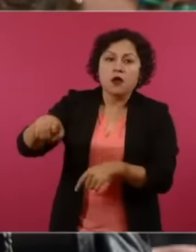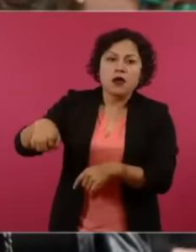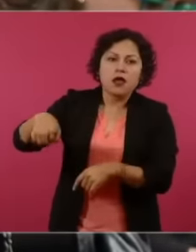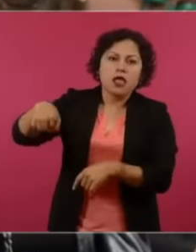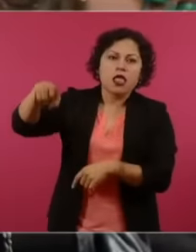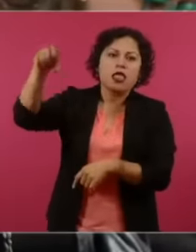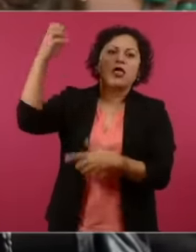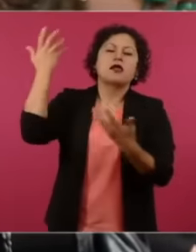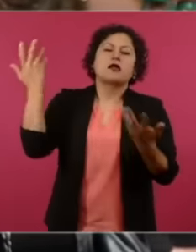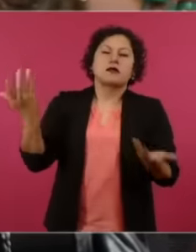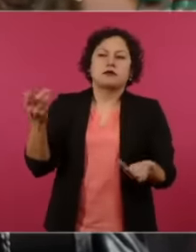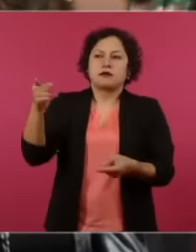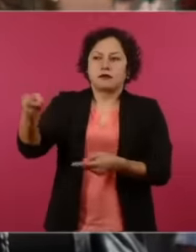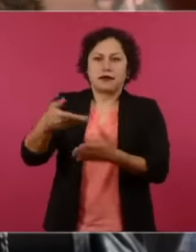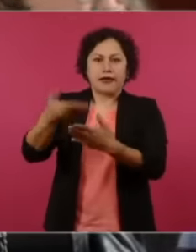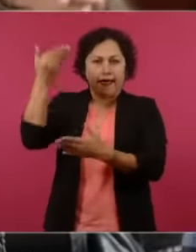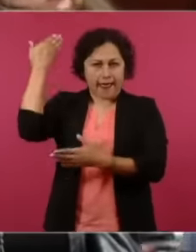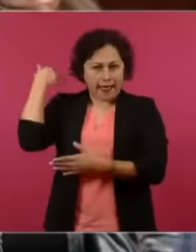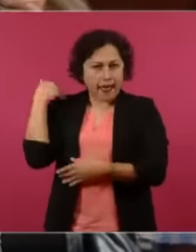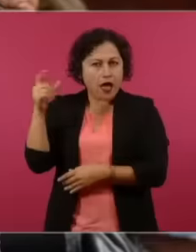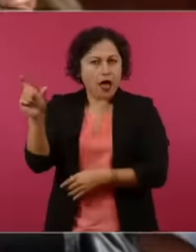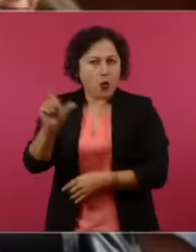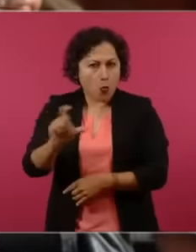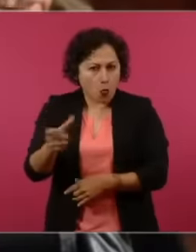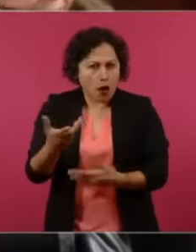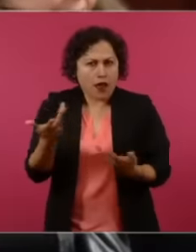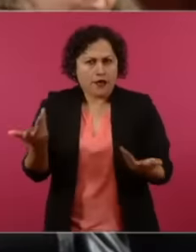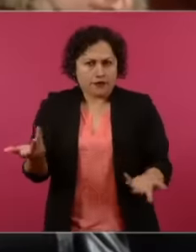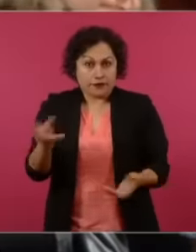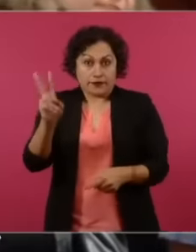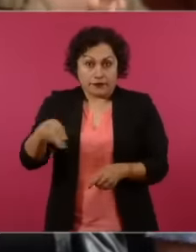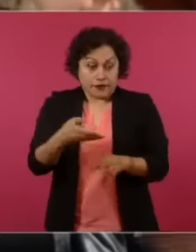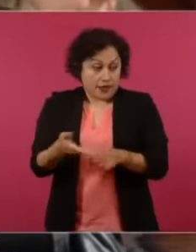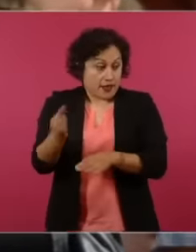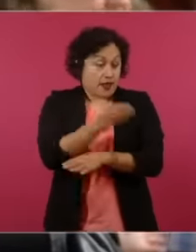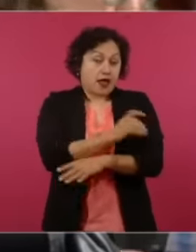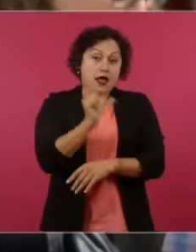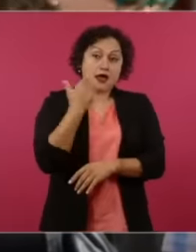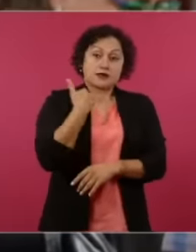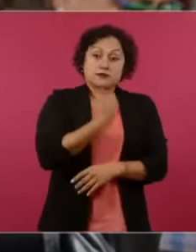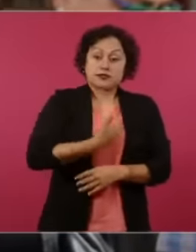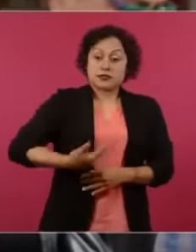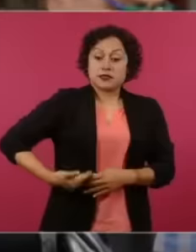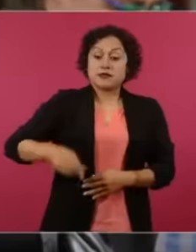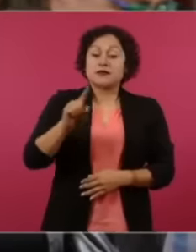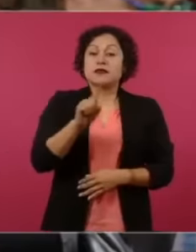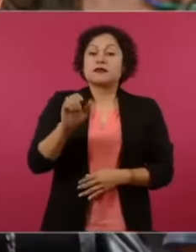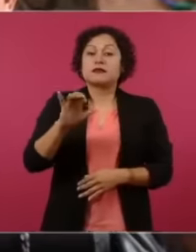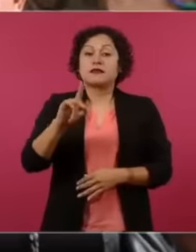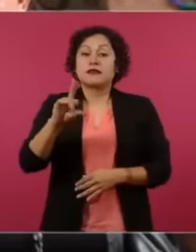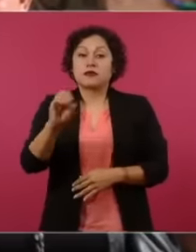worst thing is that when it was a thing of Cedillo and Espinoza Villarreal But who came after? Who